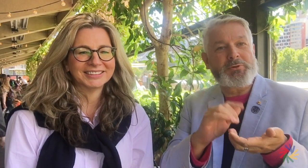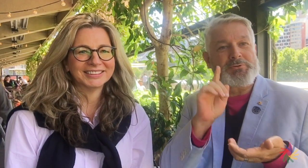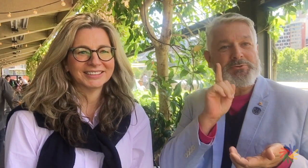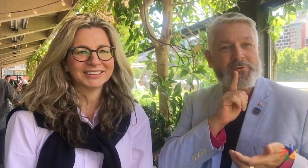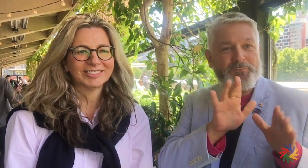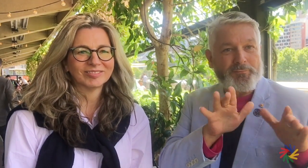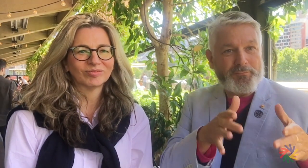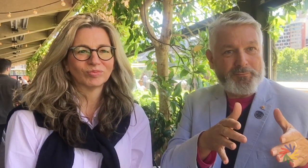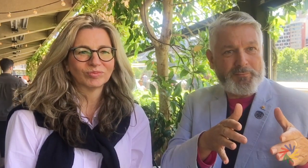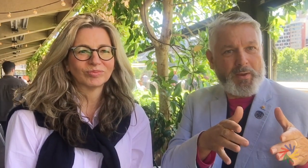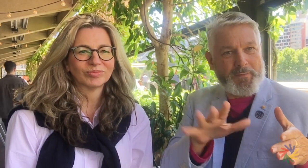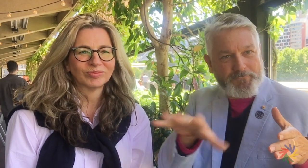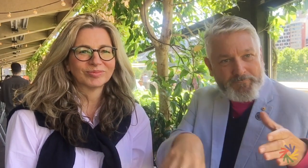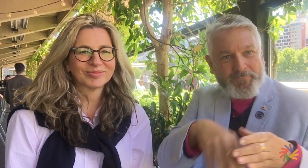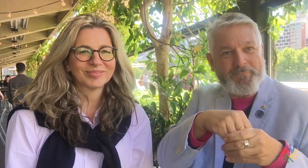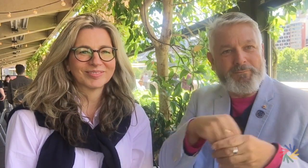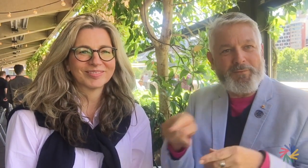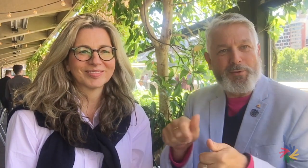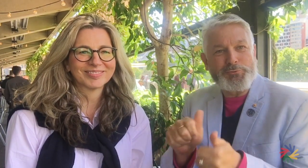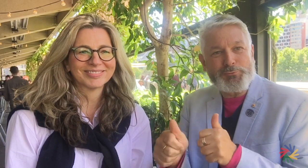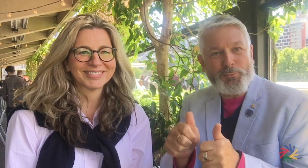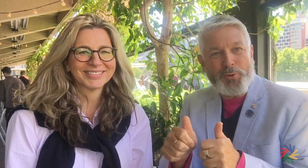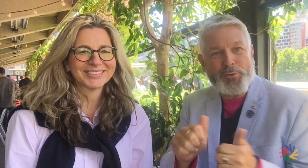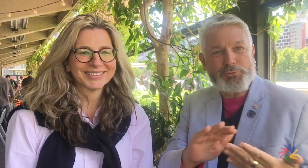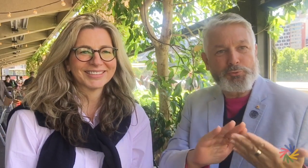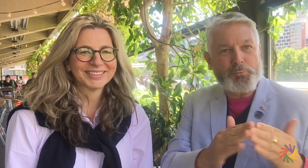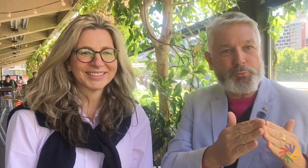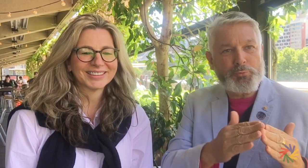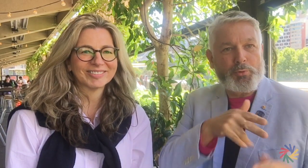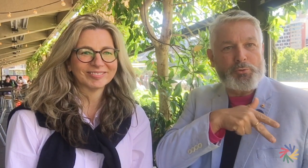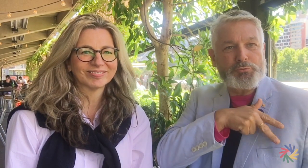My work is focused on advocacy for sign language, the deaf community and